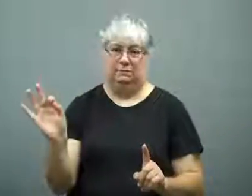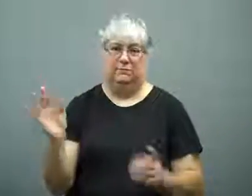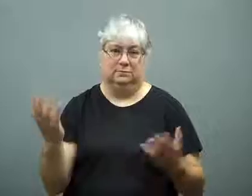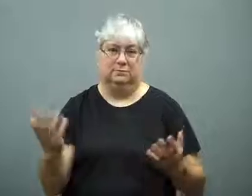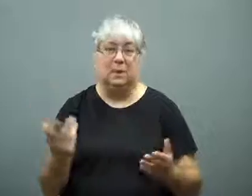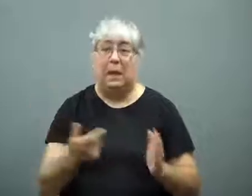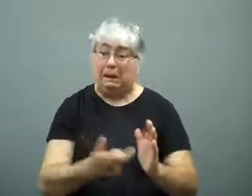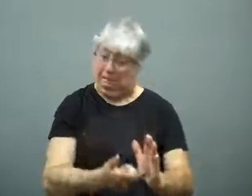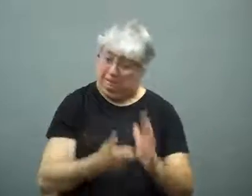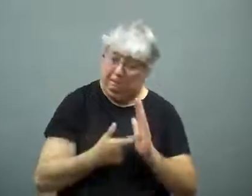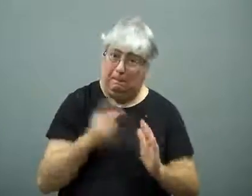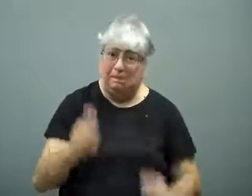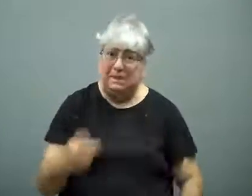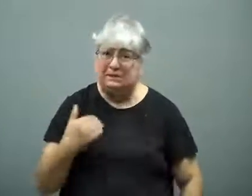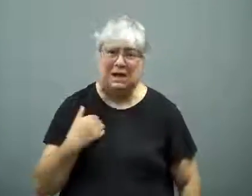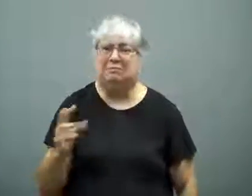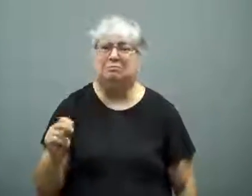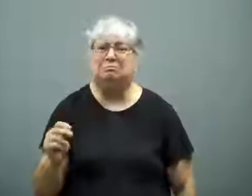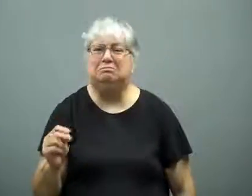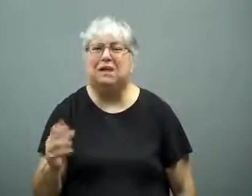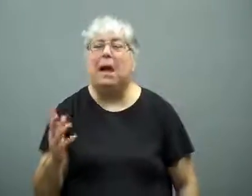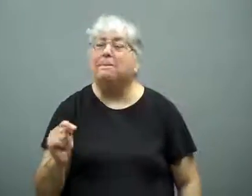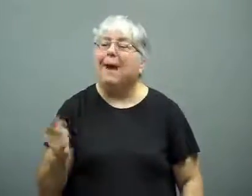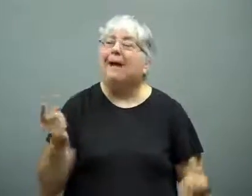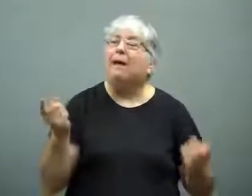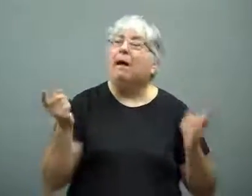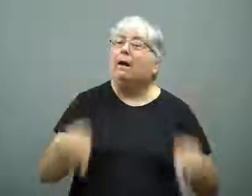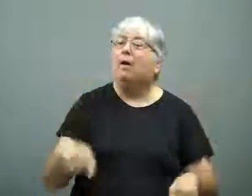It's not required for safe landings.